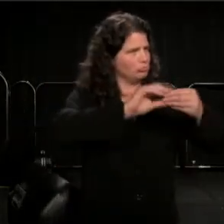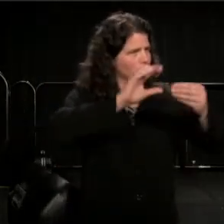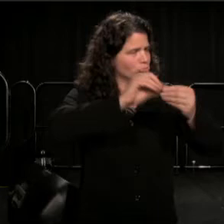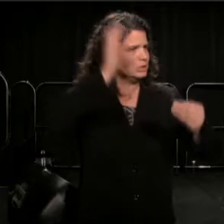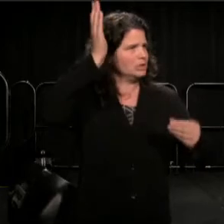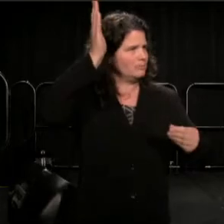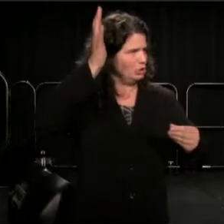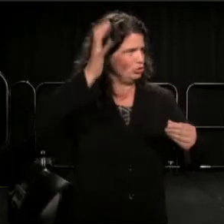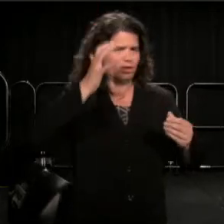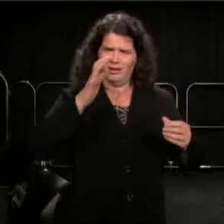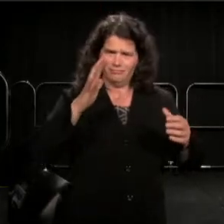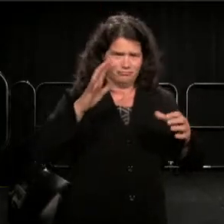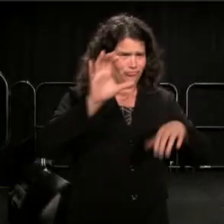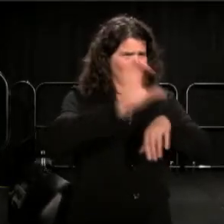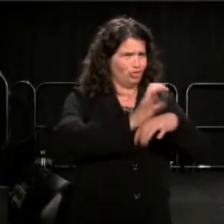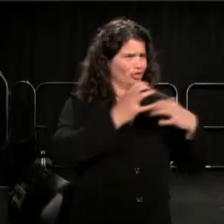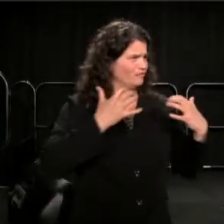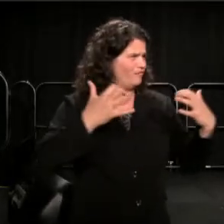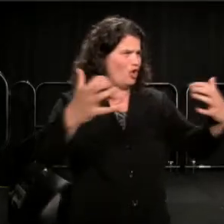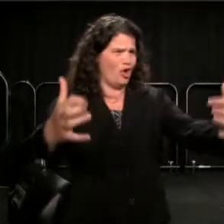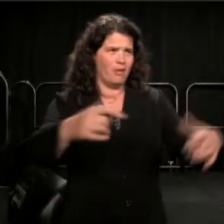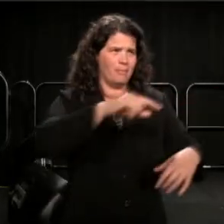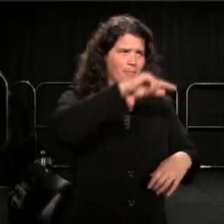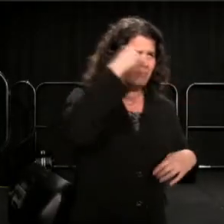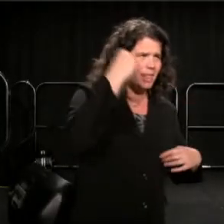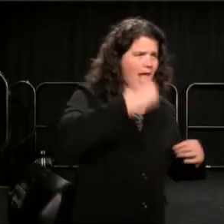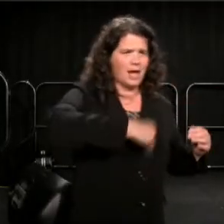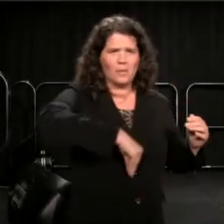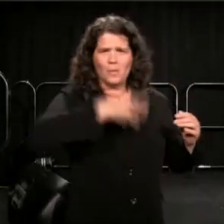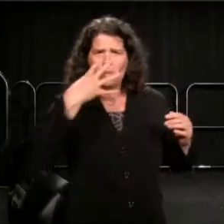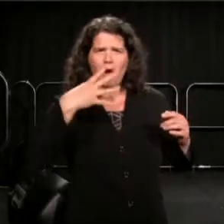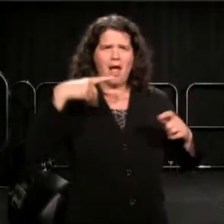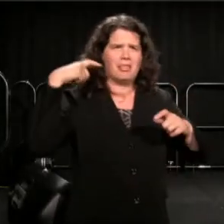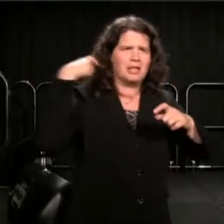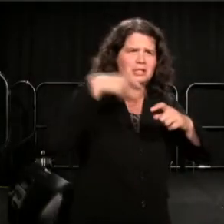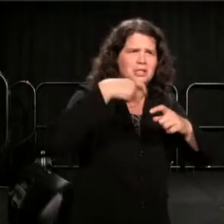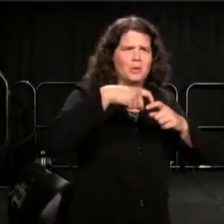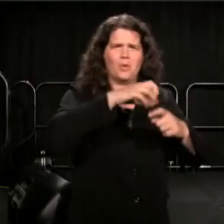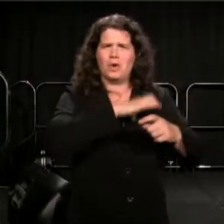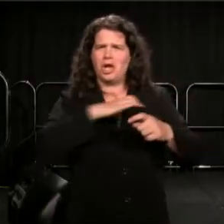black, white, Latino, members of congress, staffers, children, family members,